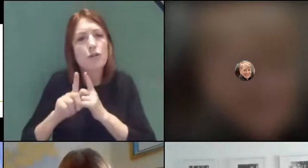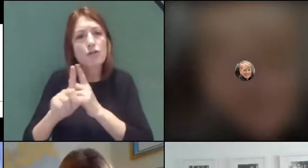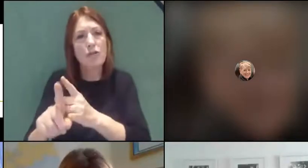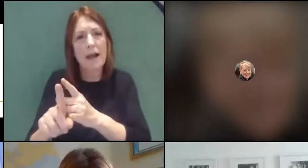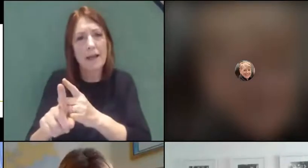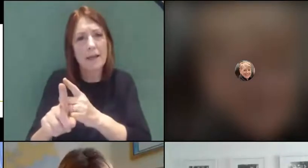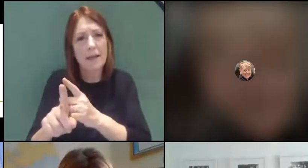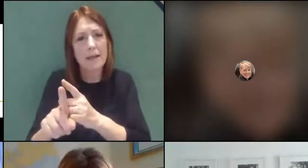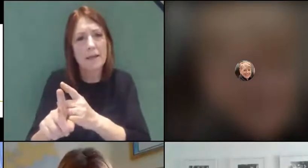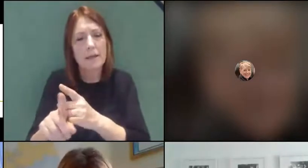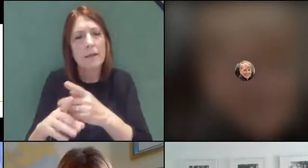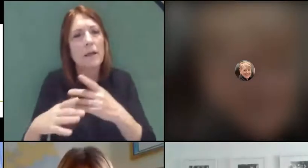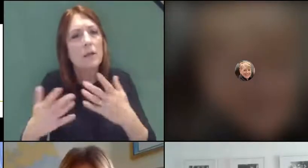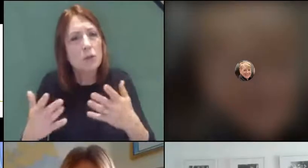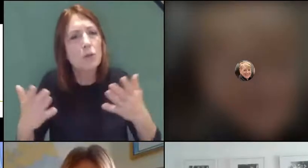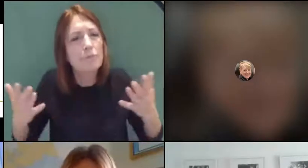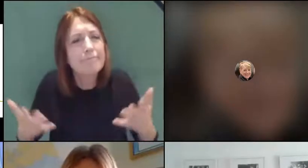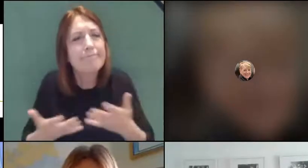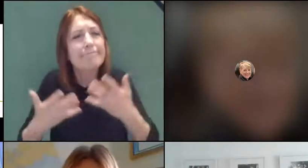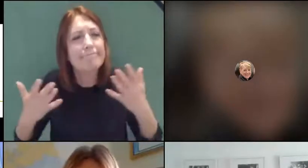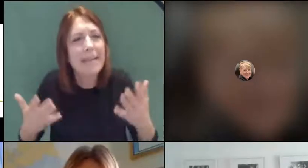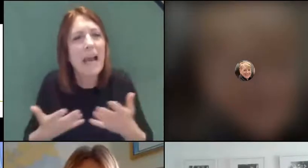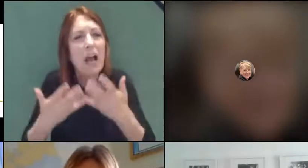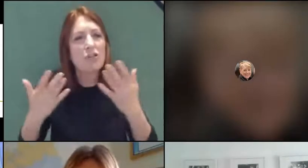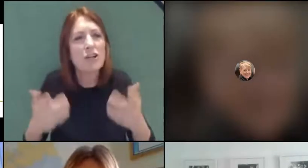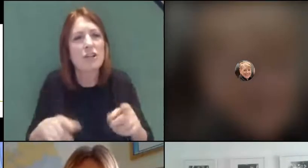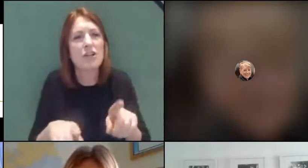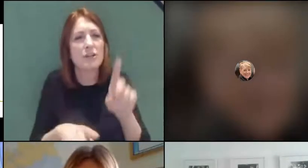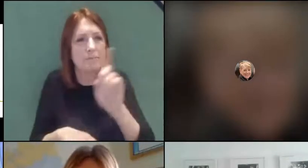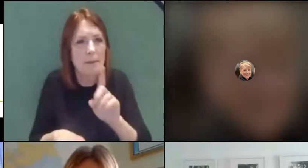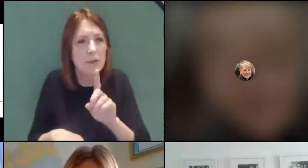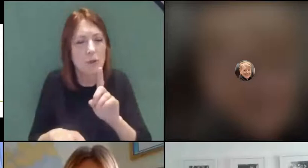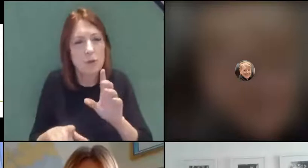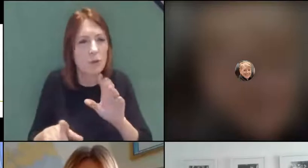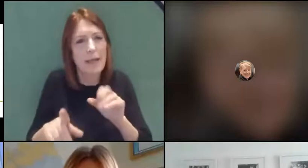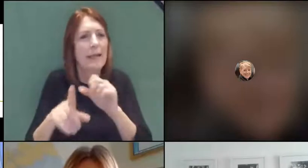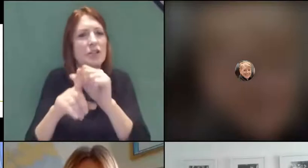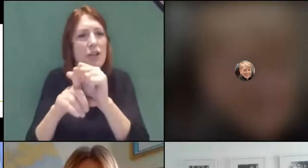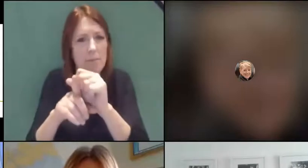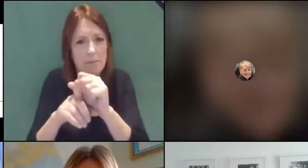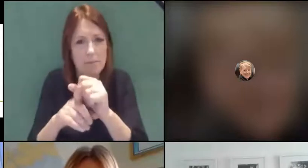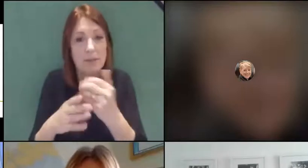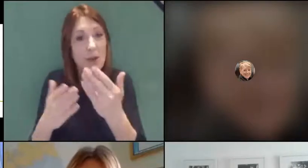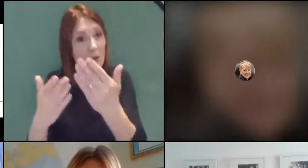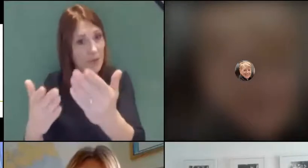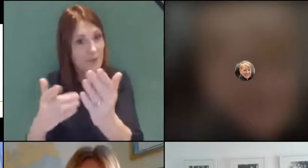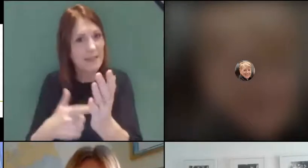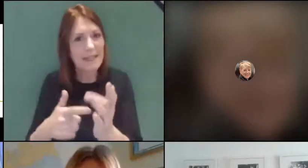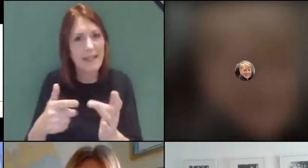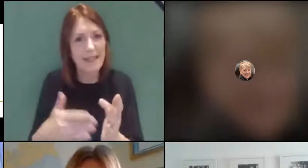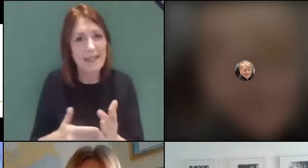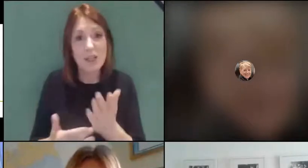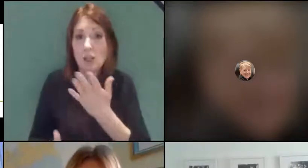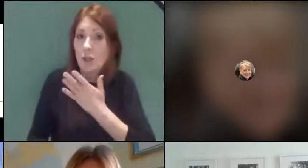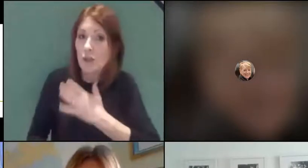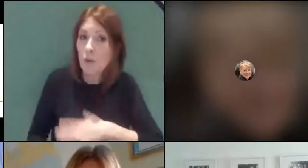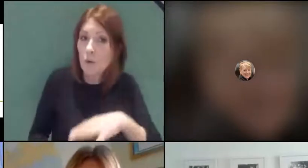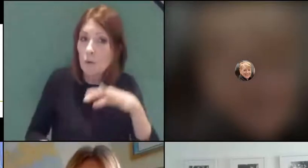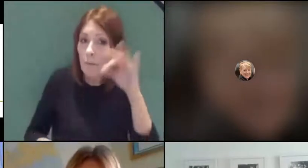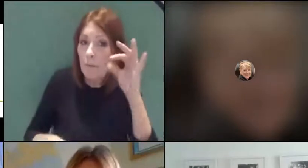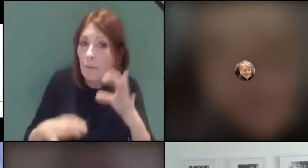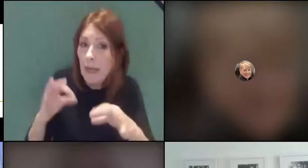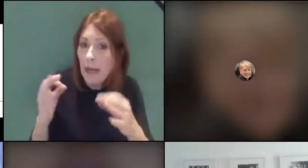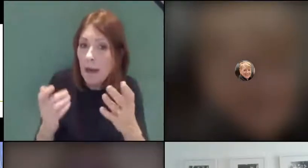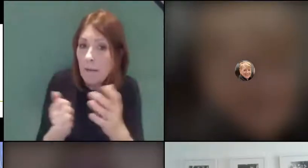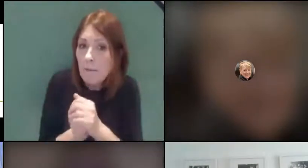get people back up to speed - but here is Liz so do you want to pick up? I hope you heard what